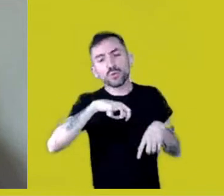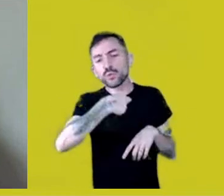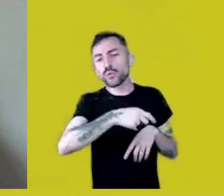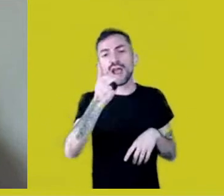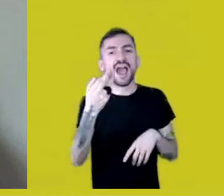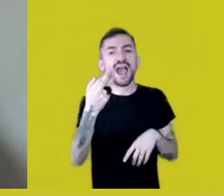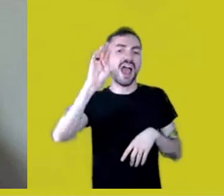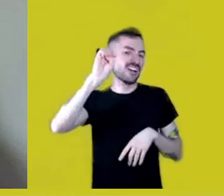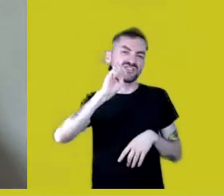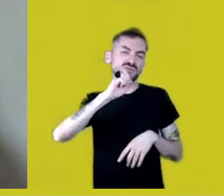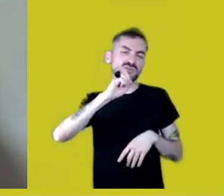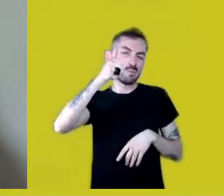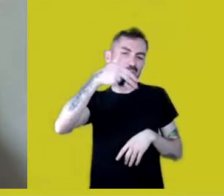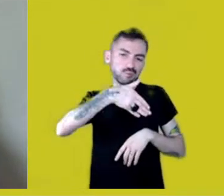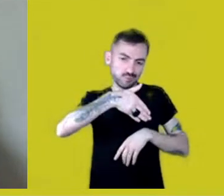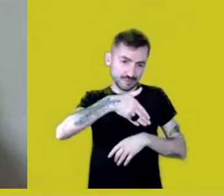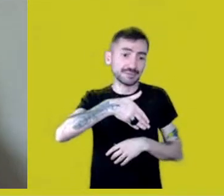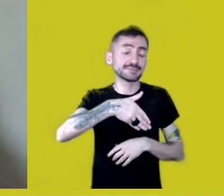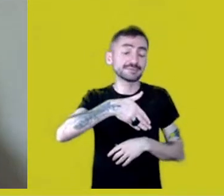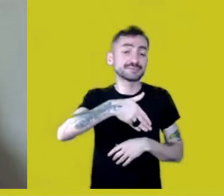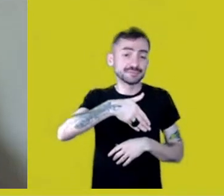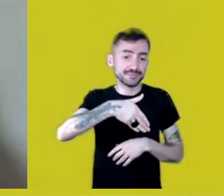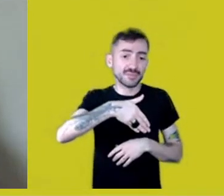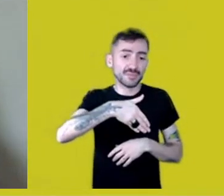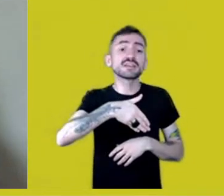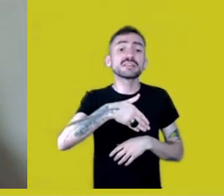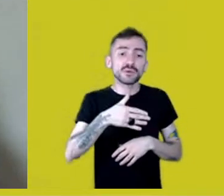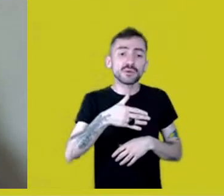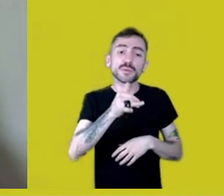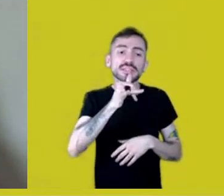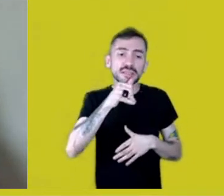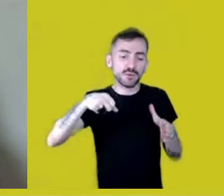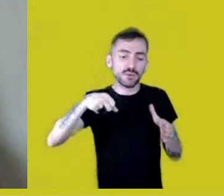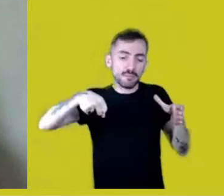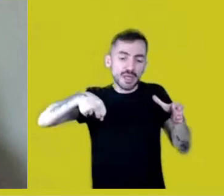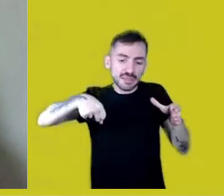Then, a beautiful pot, a Native artifact,